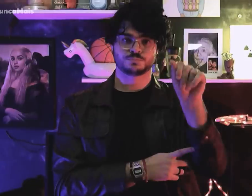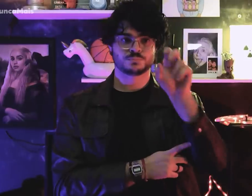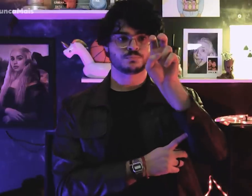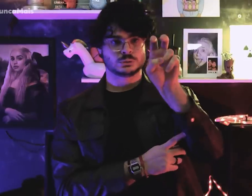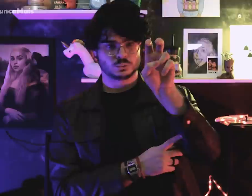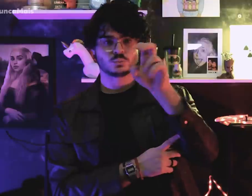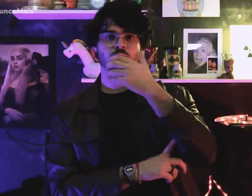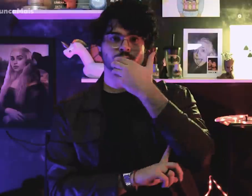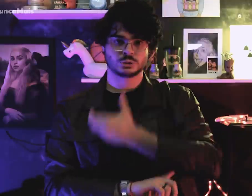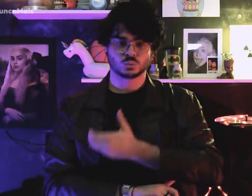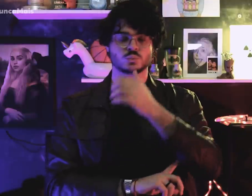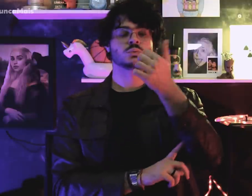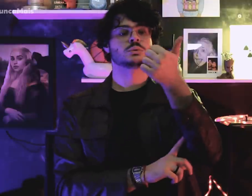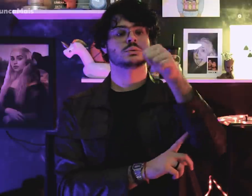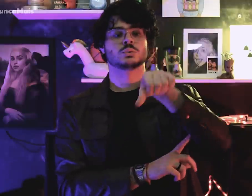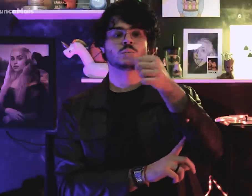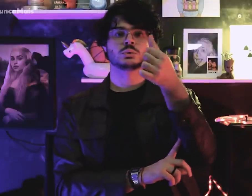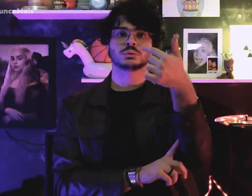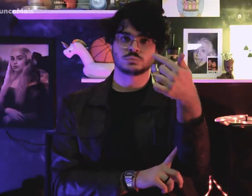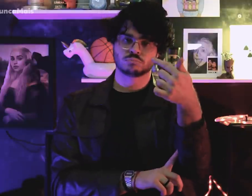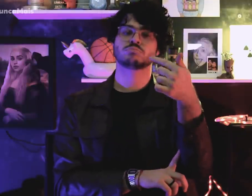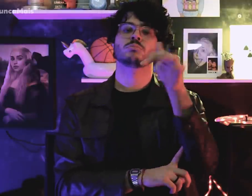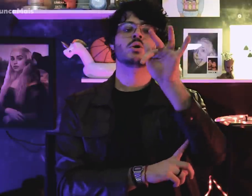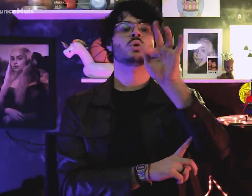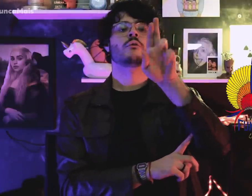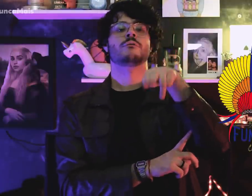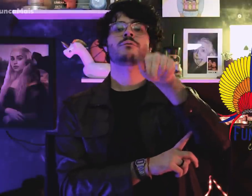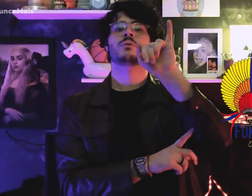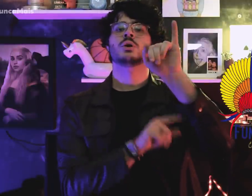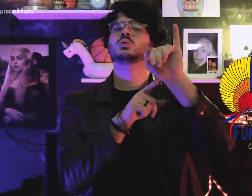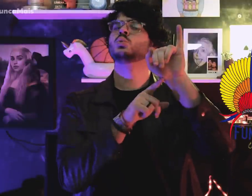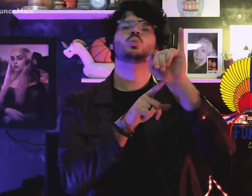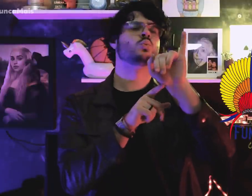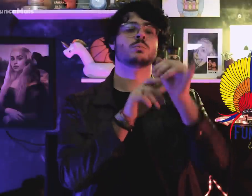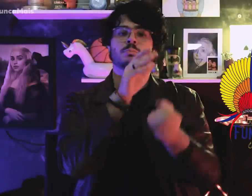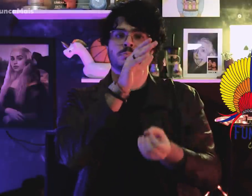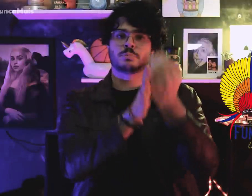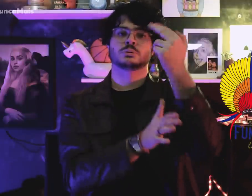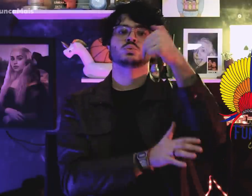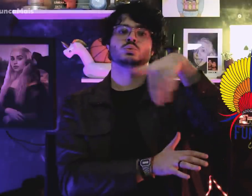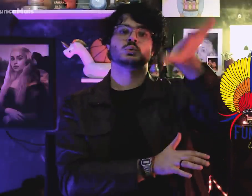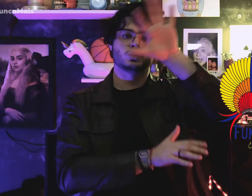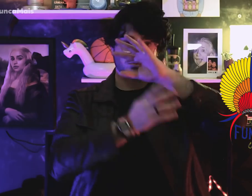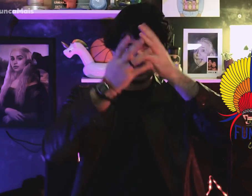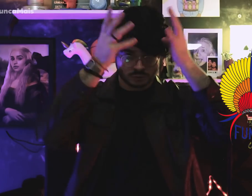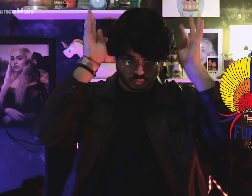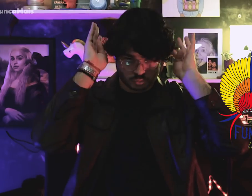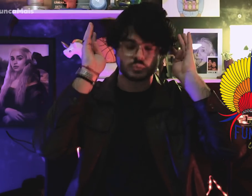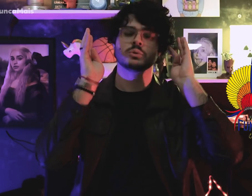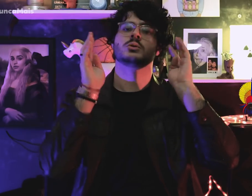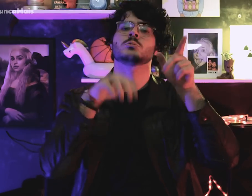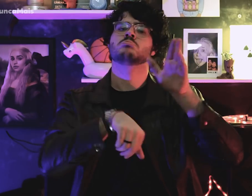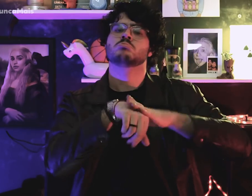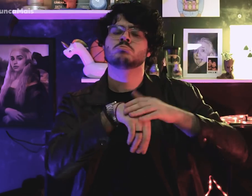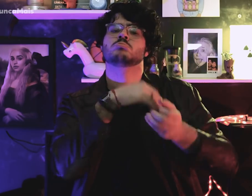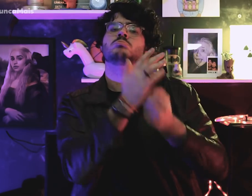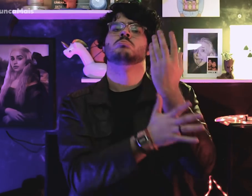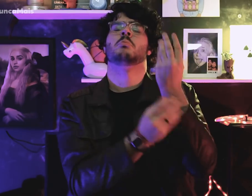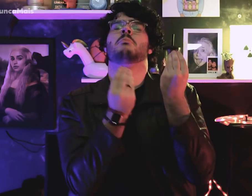On December 5, 1967, FUNAI (National Indian Foundation) was raised